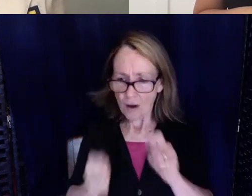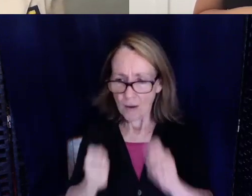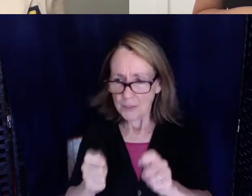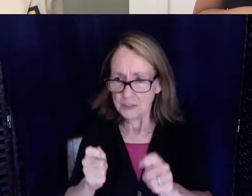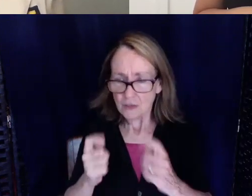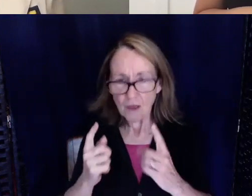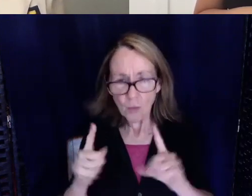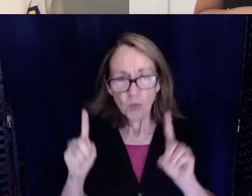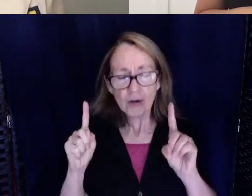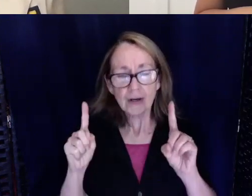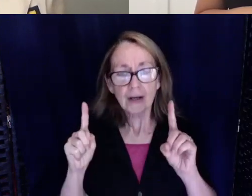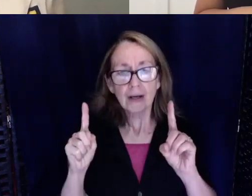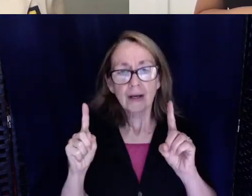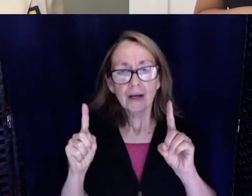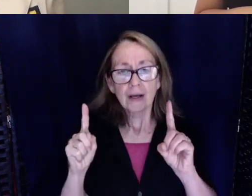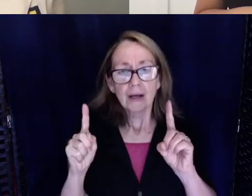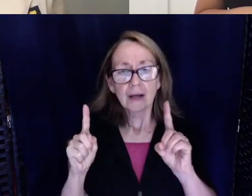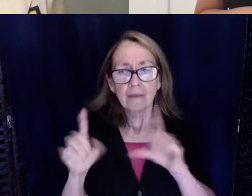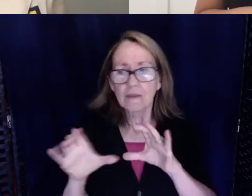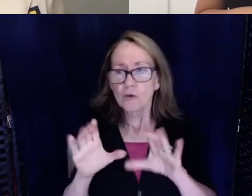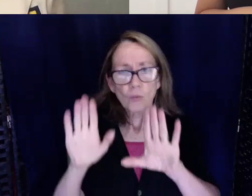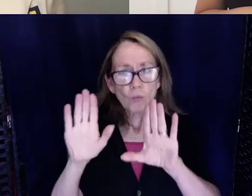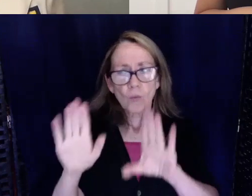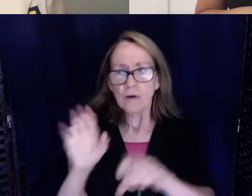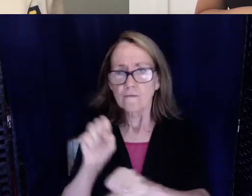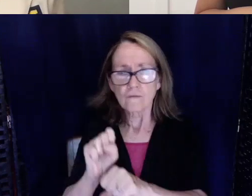and they do wonderful work in those areas.